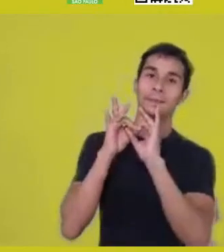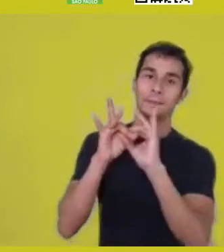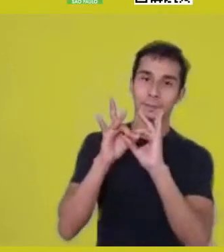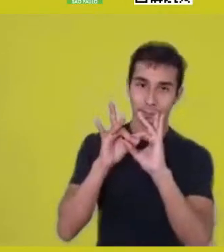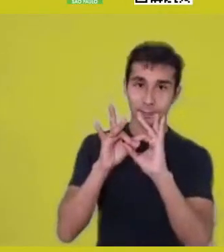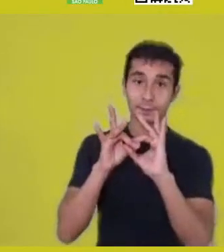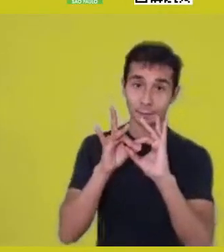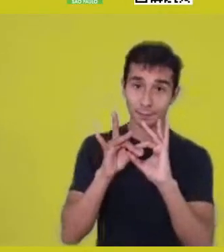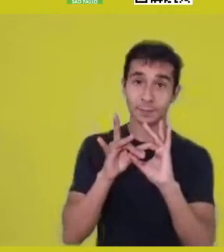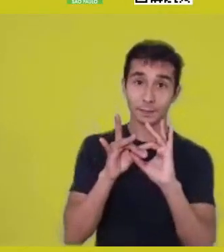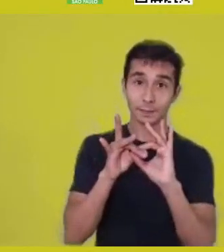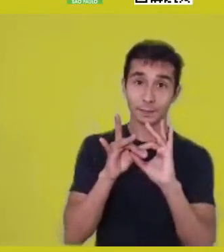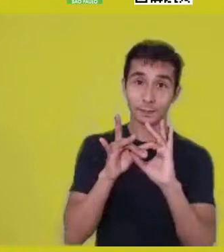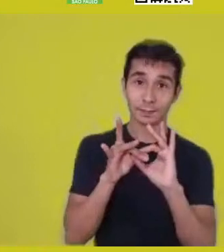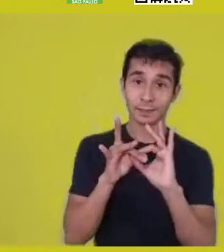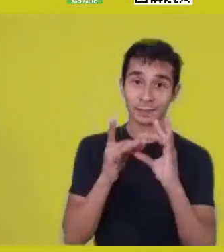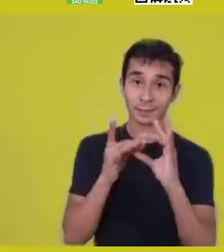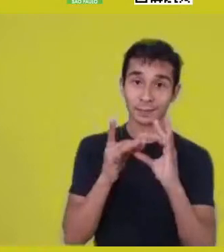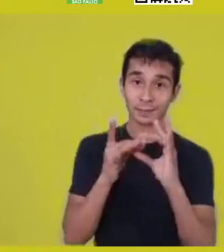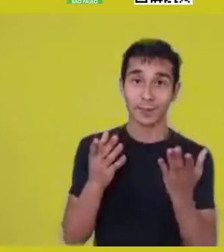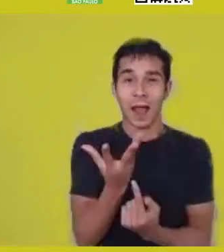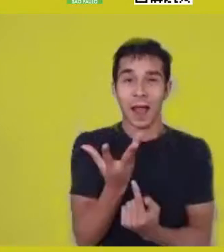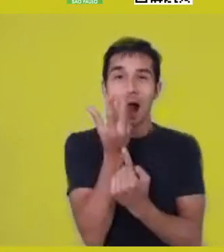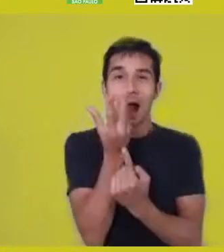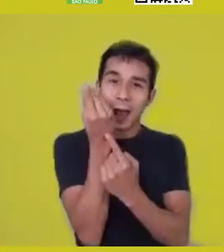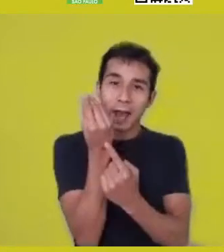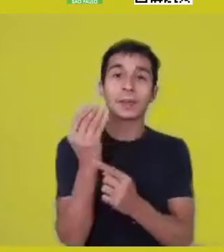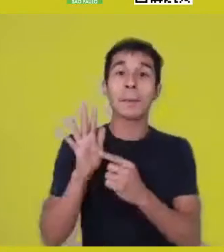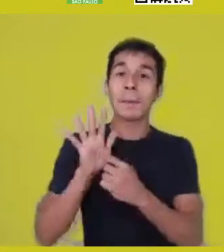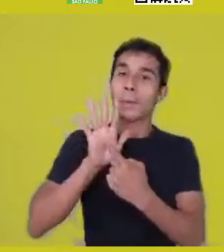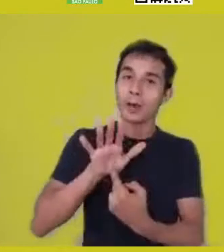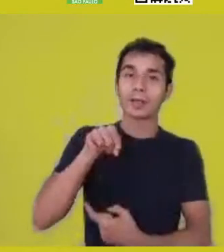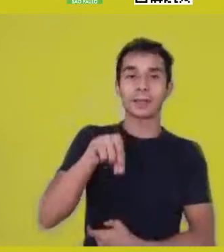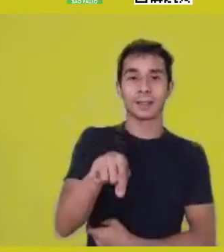Because here, in this case, aesthetics isn’t something that comes later.